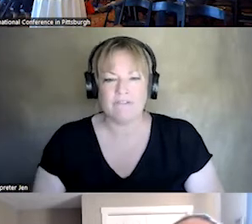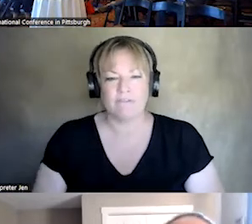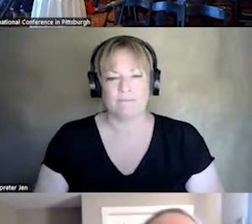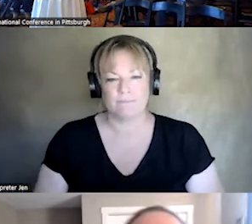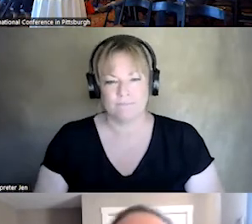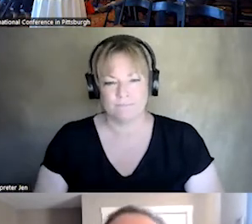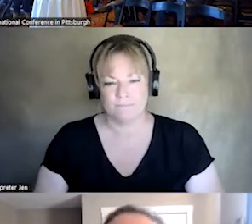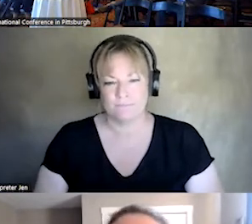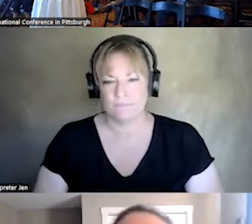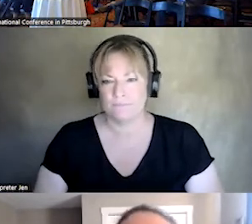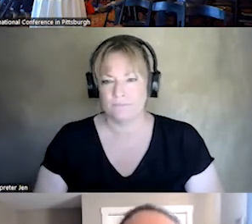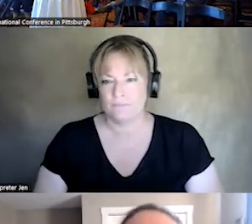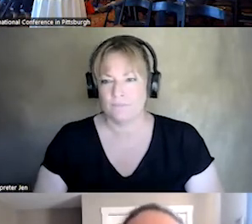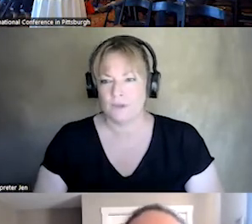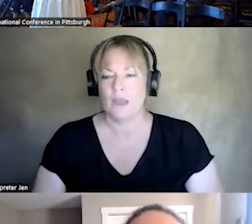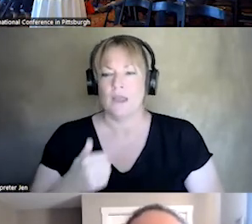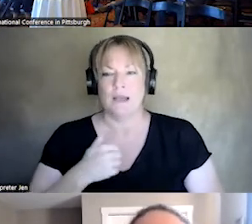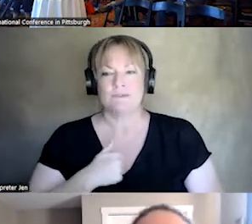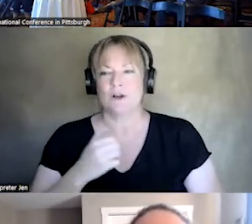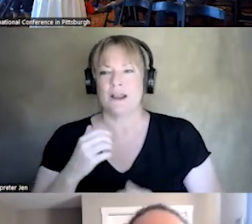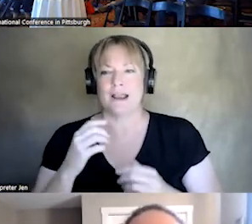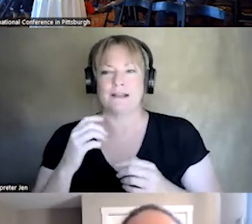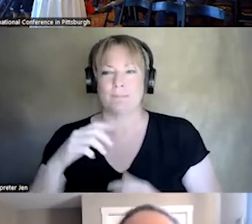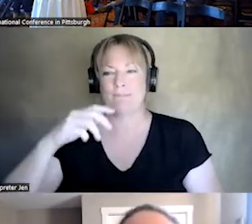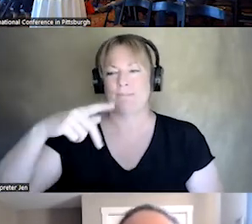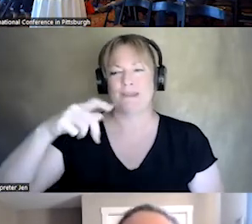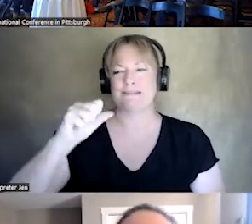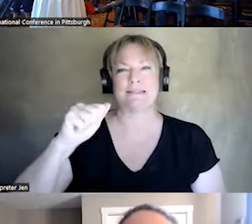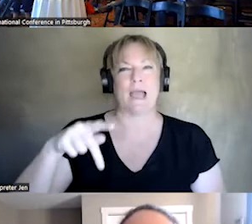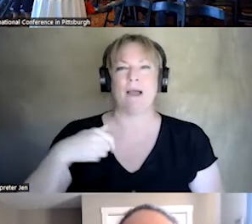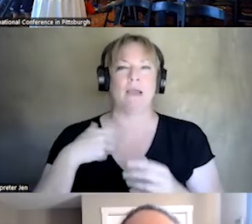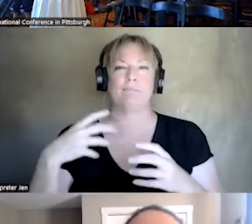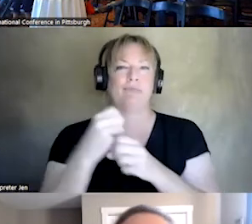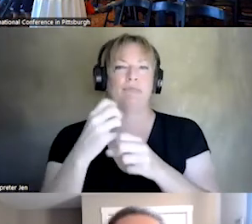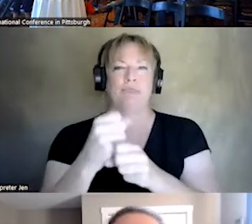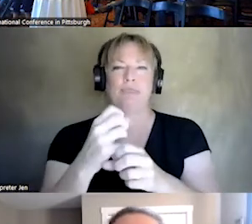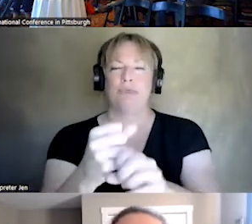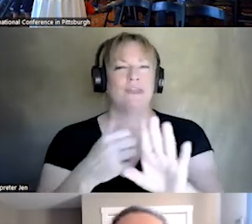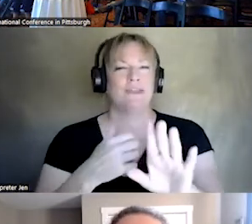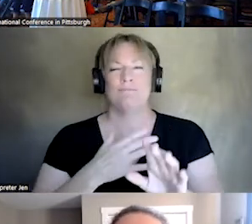HA HA. I WILL USE A LOT OFLINGO UNFORTUNATELY, SO PLEASE DO NOT HESITATE, SLOW DOWN, TELL ME WHAT